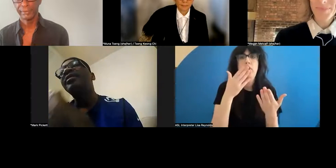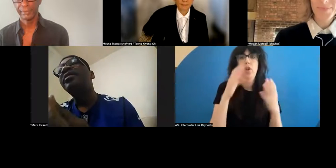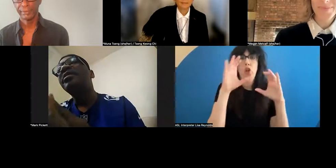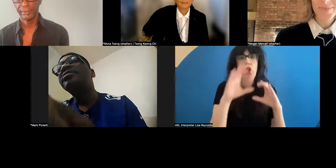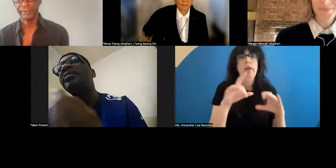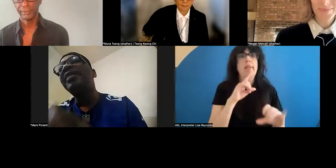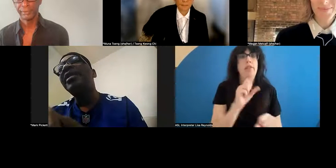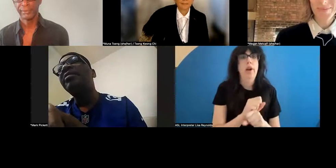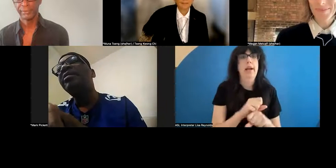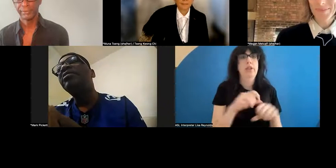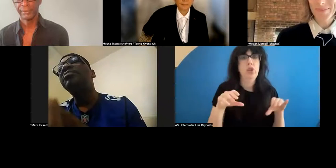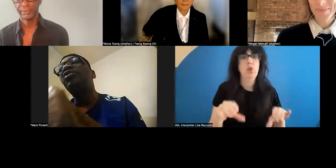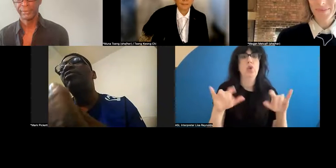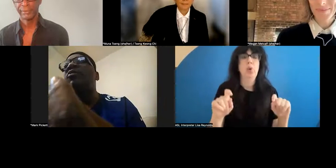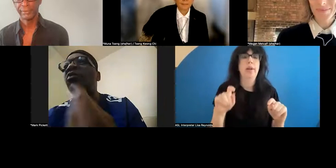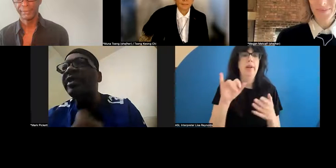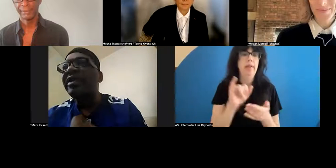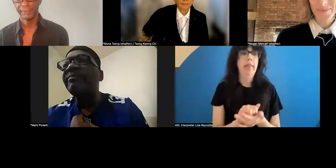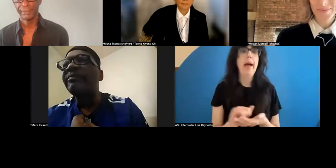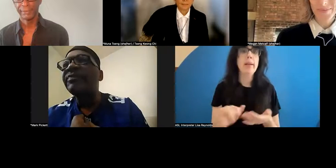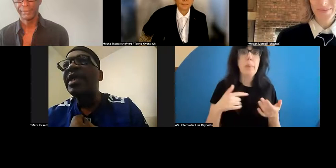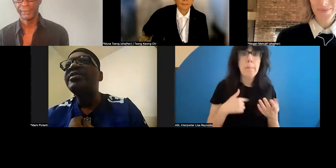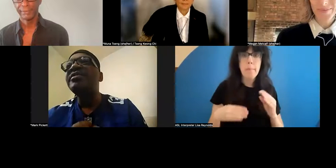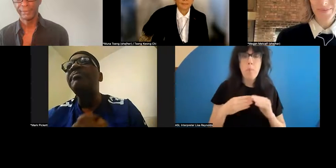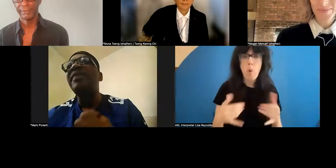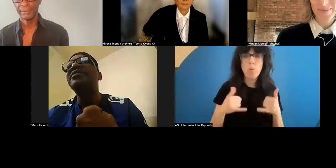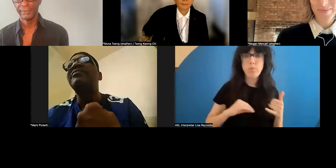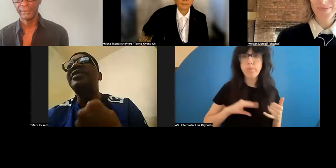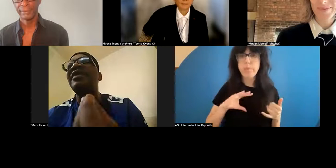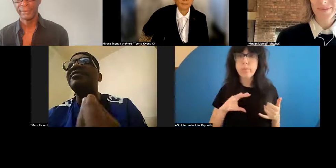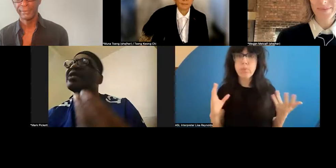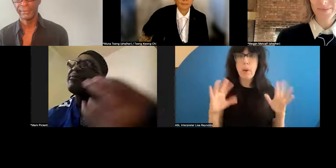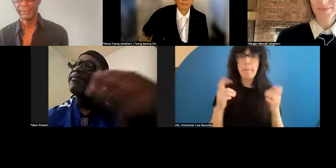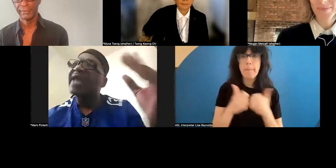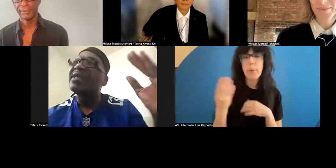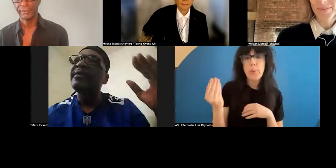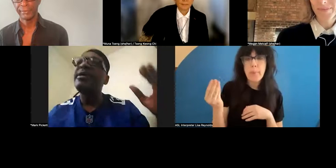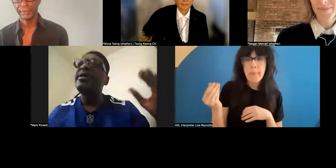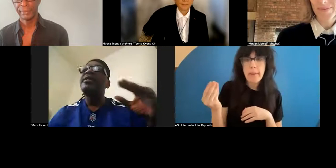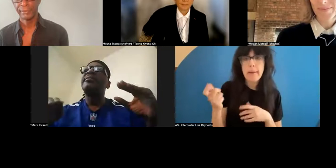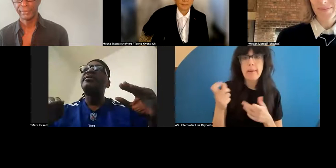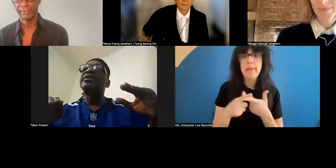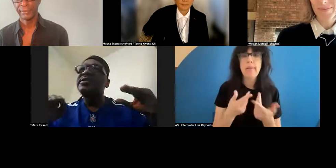was more rewarding than the monetary gains, the fact that this dance